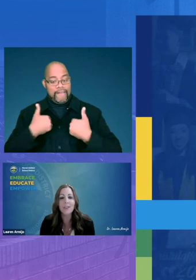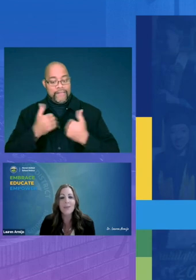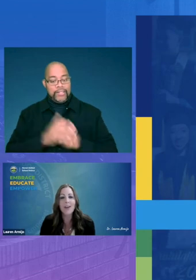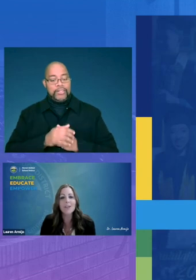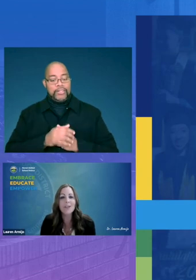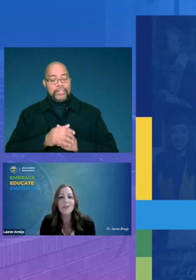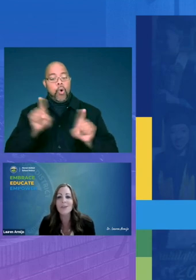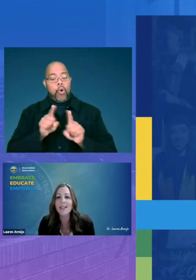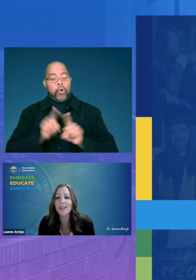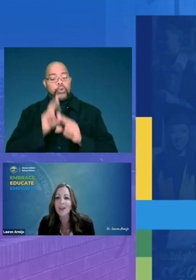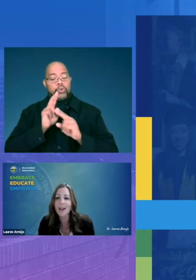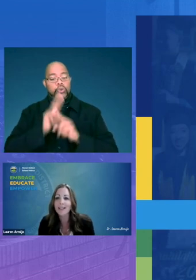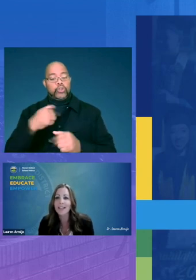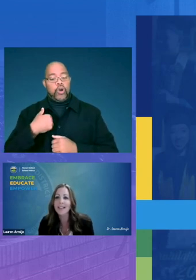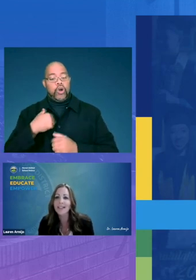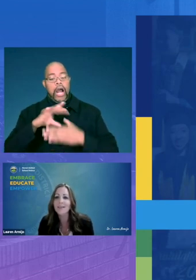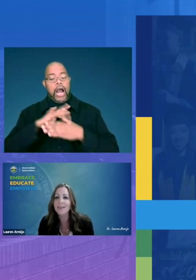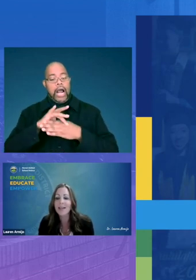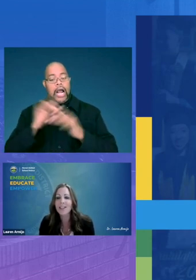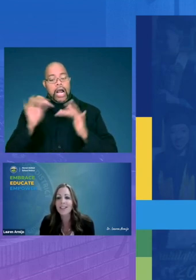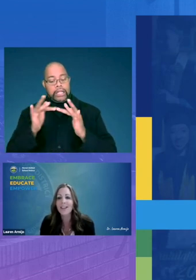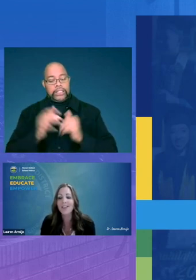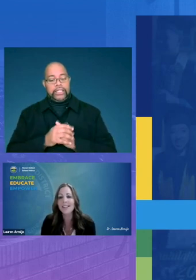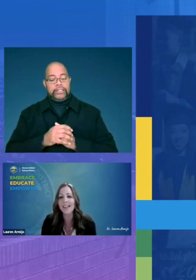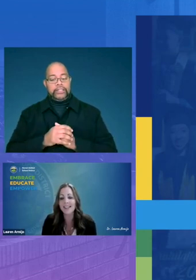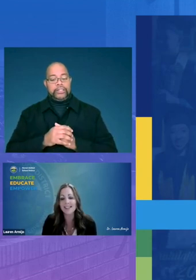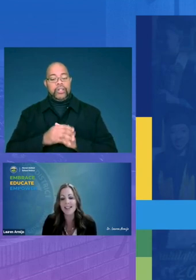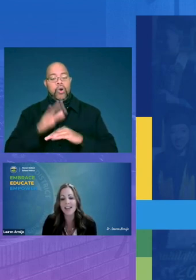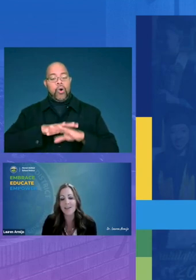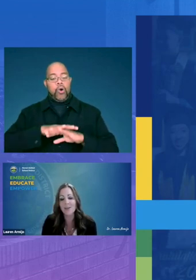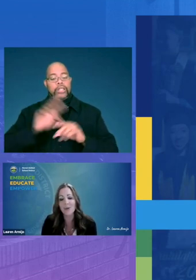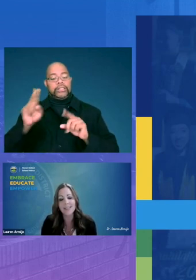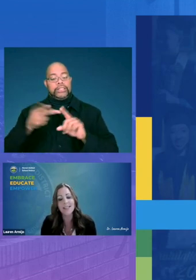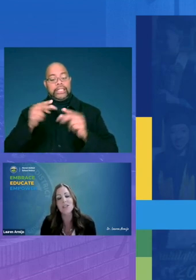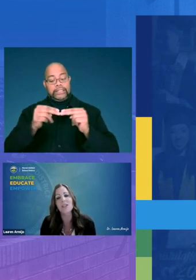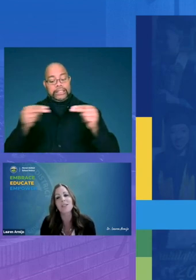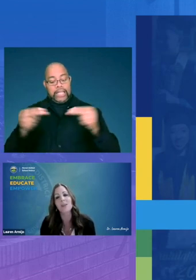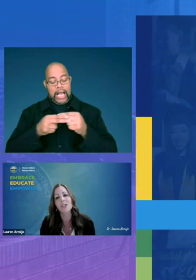may also utilize our contact information on the second slide of the presentation to reach out